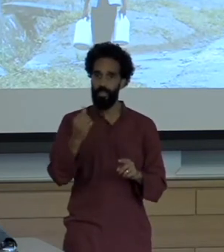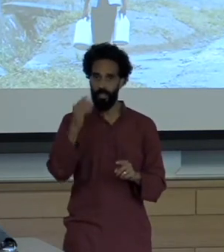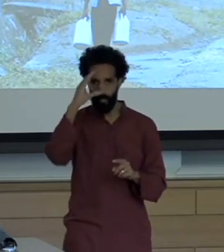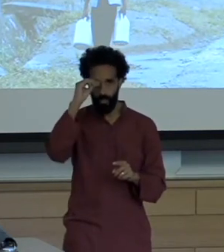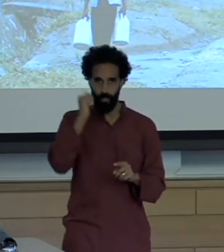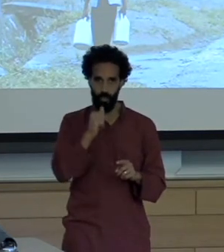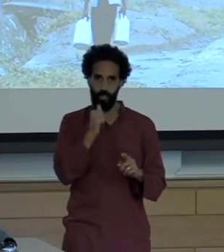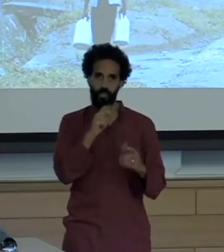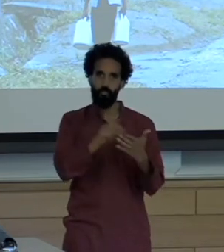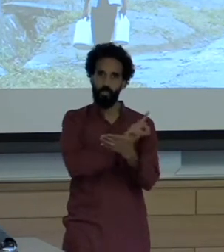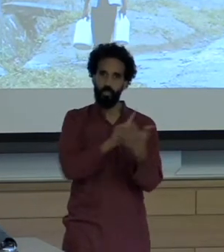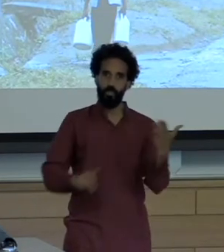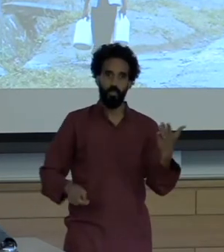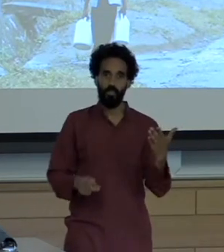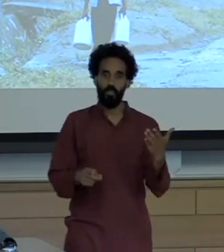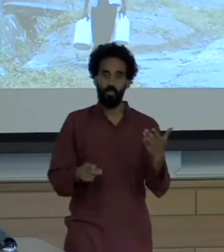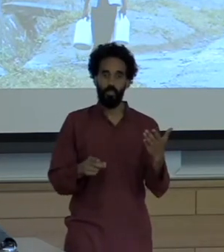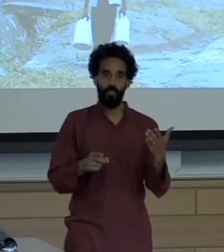Do not quite make the news.